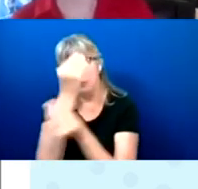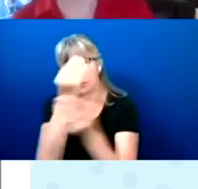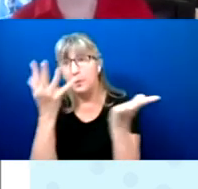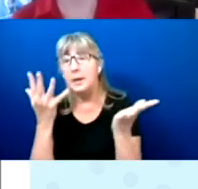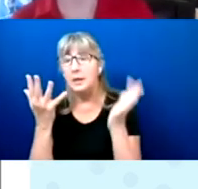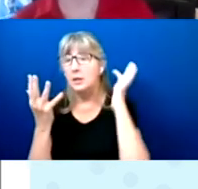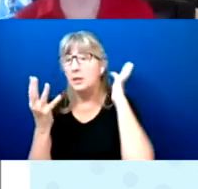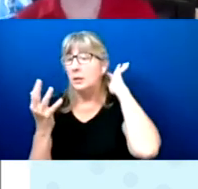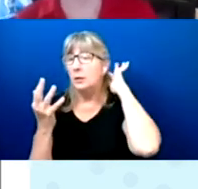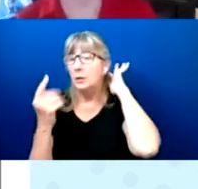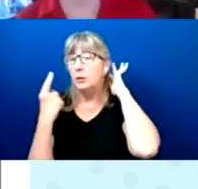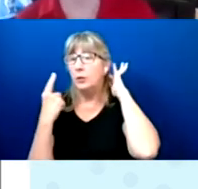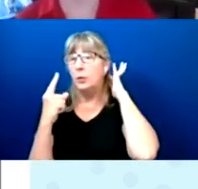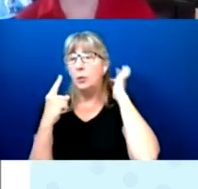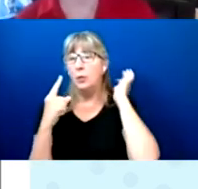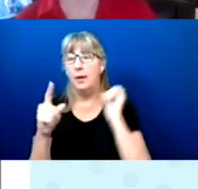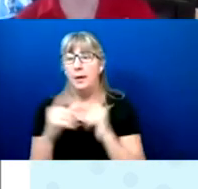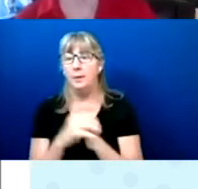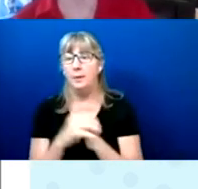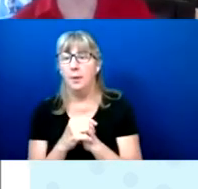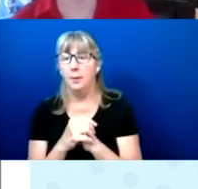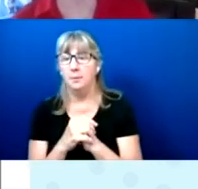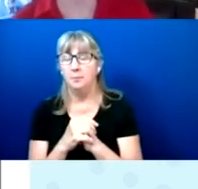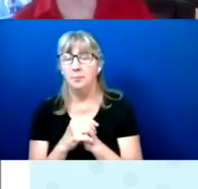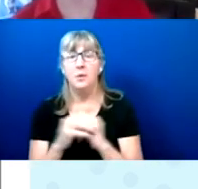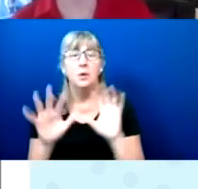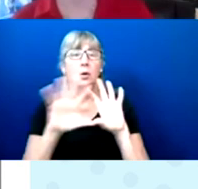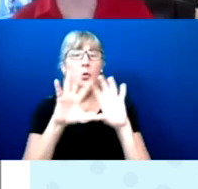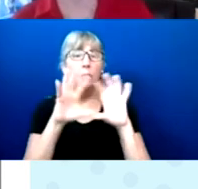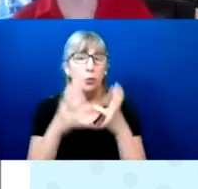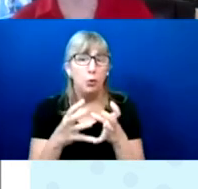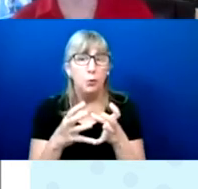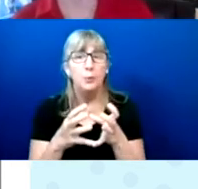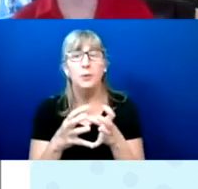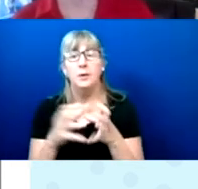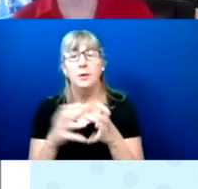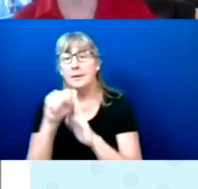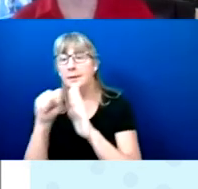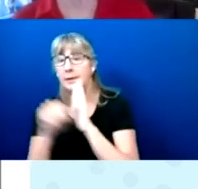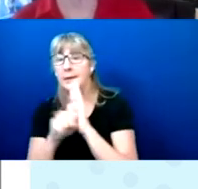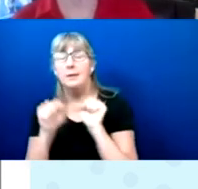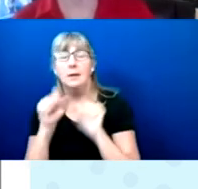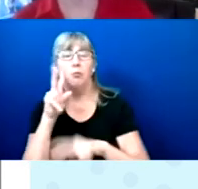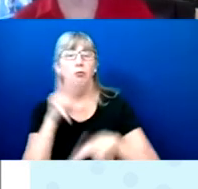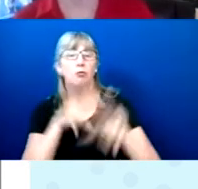So that coalitions, workgroups within states can look at these numbers and say, okay, what